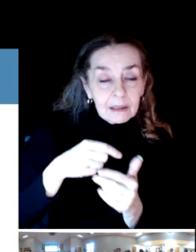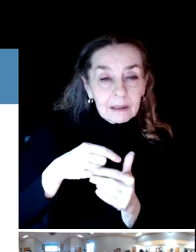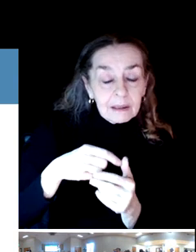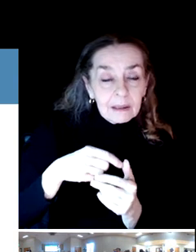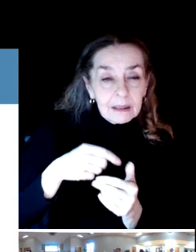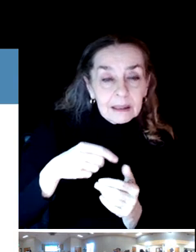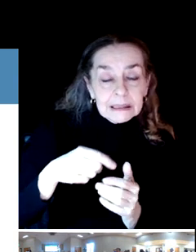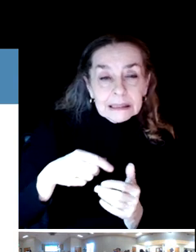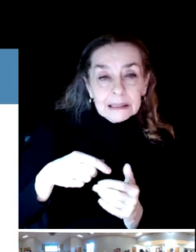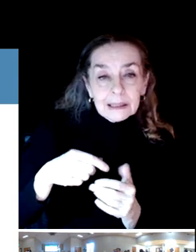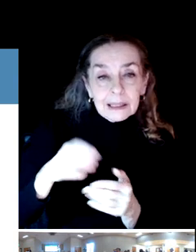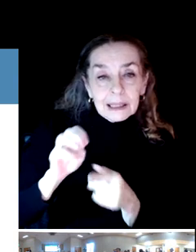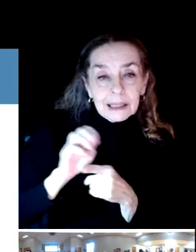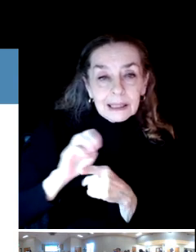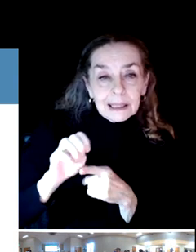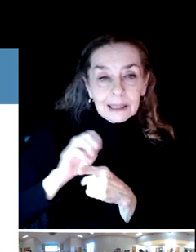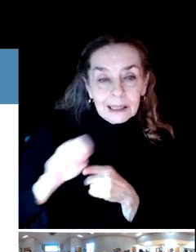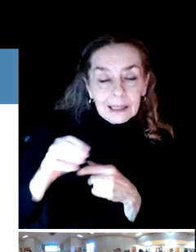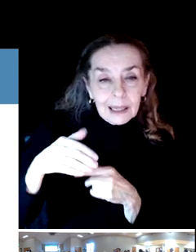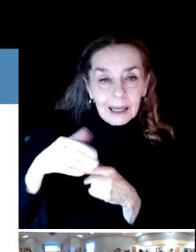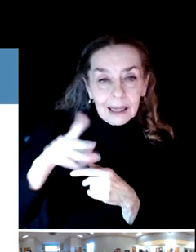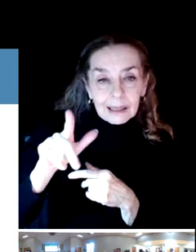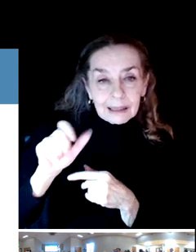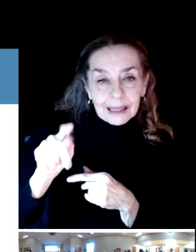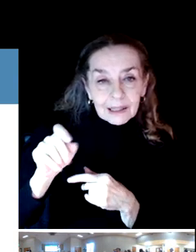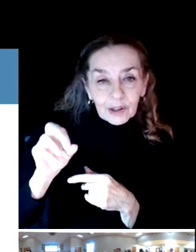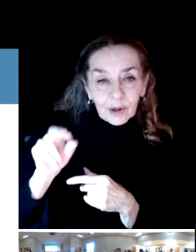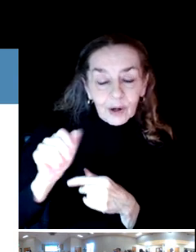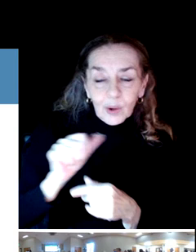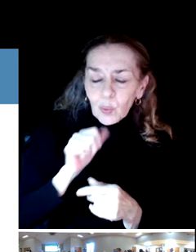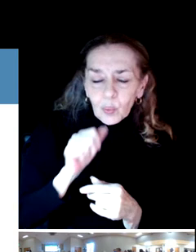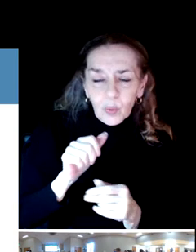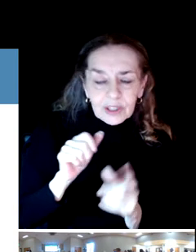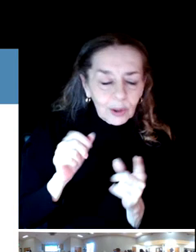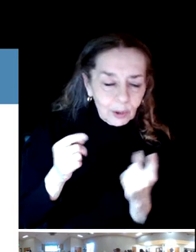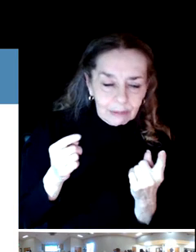Now, we don't expect to get a response rate of all 3000.